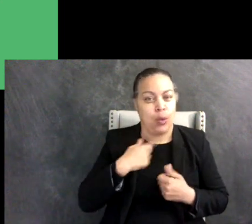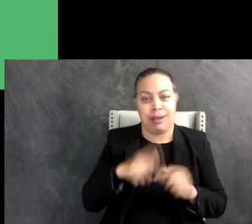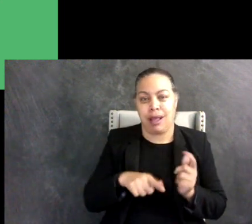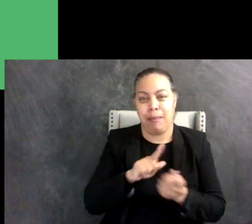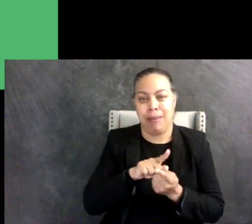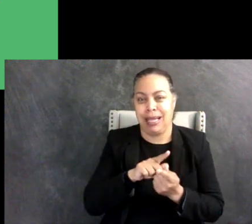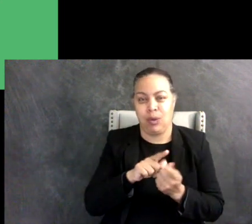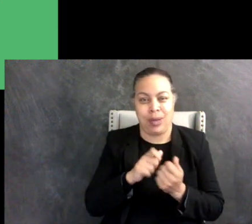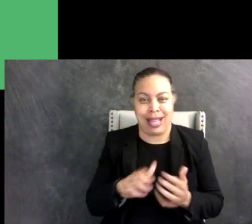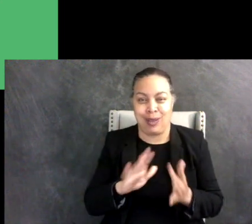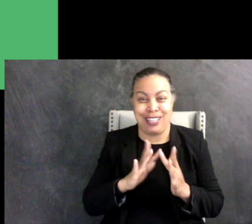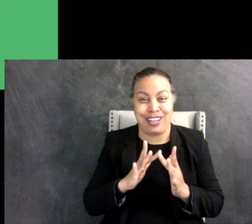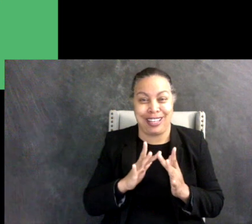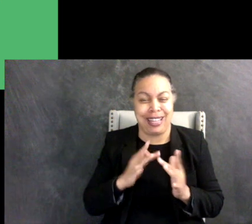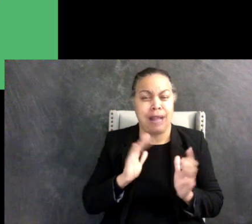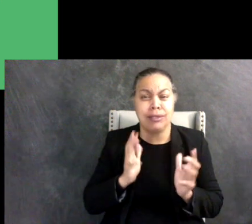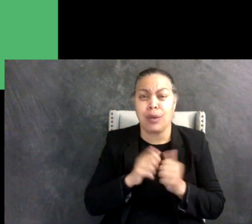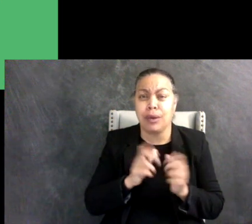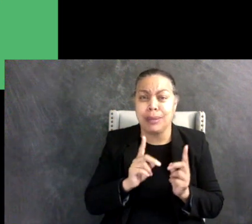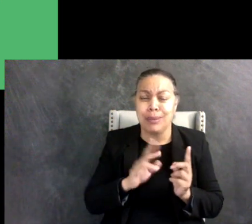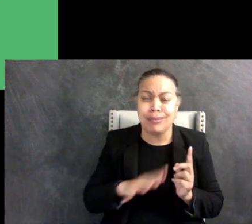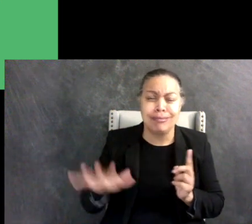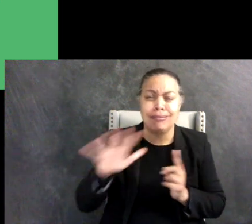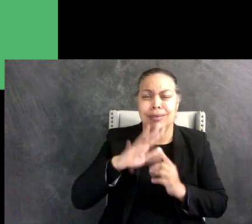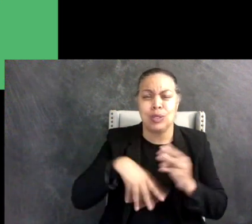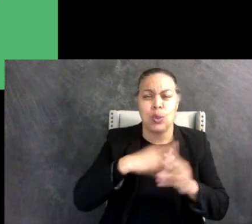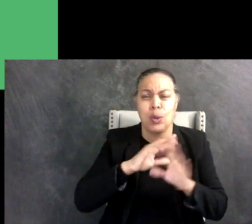I've actually chatted with people all over the world who enjoy the same things as me and that's